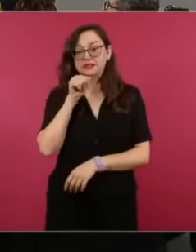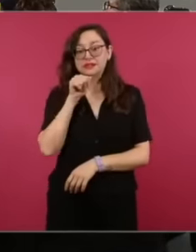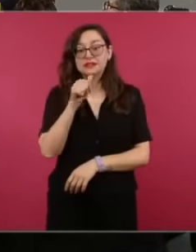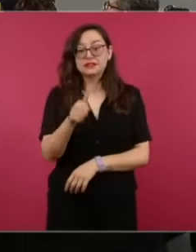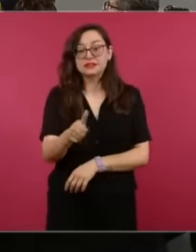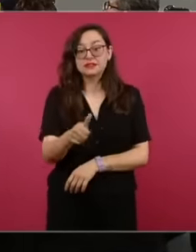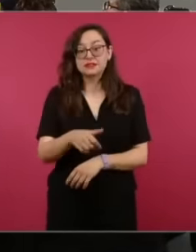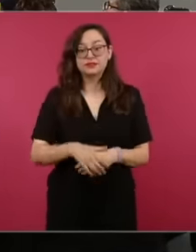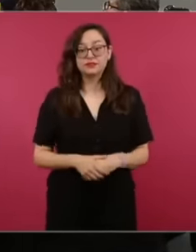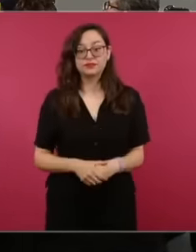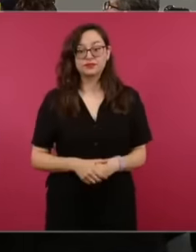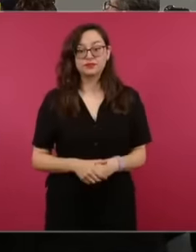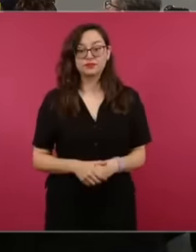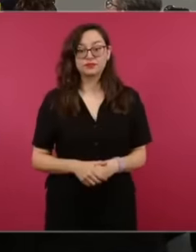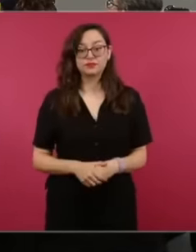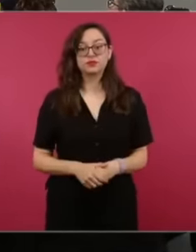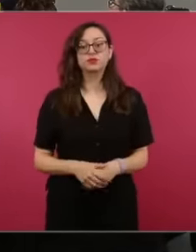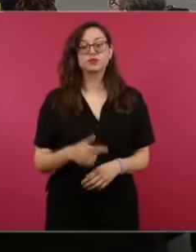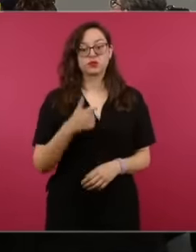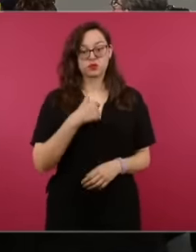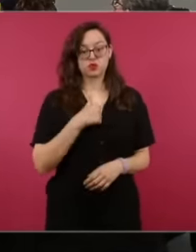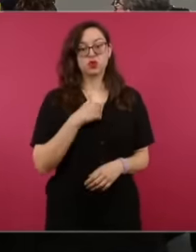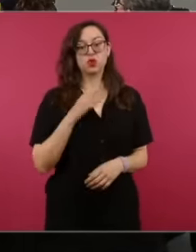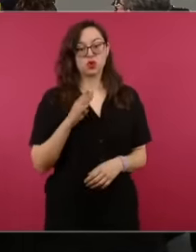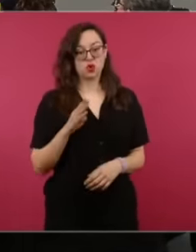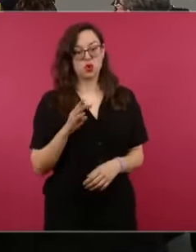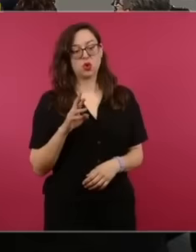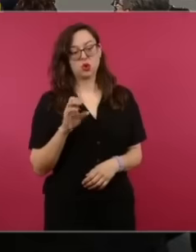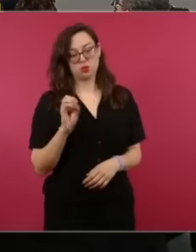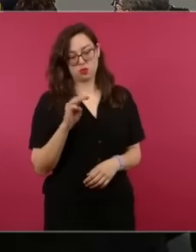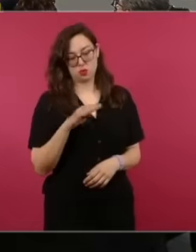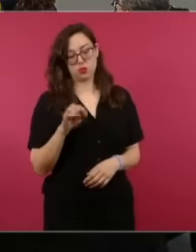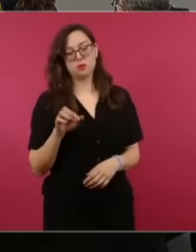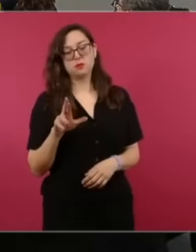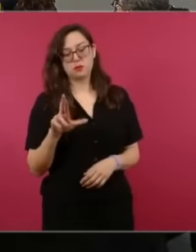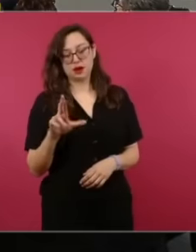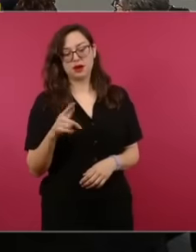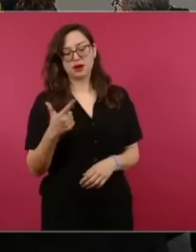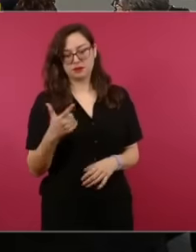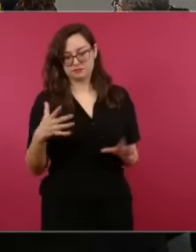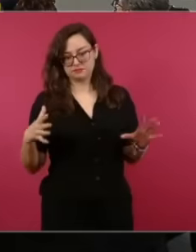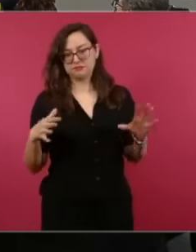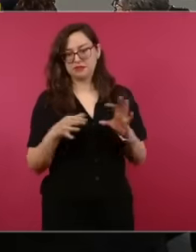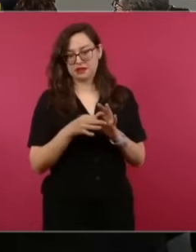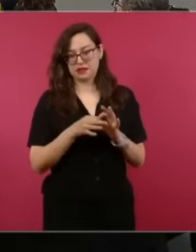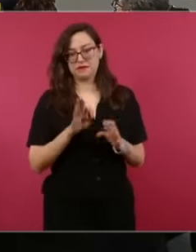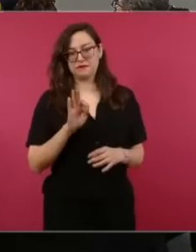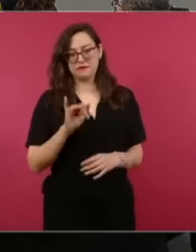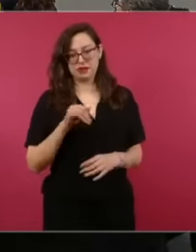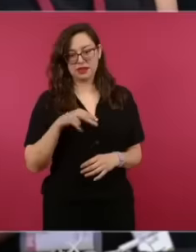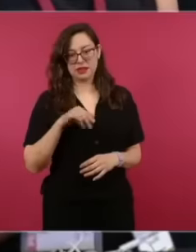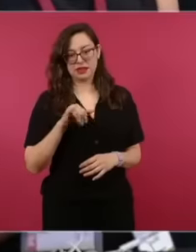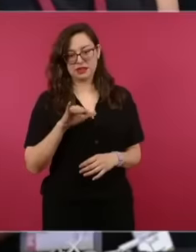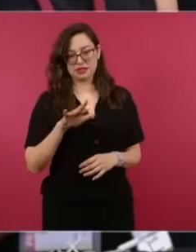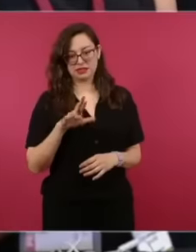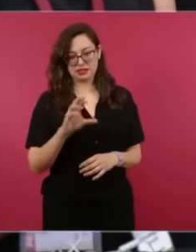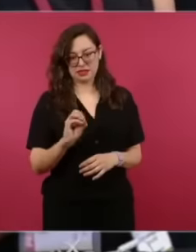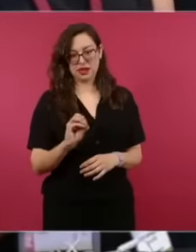on bloomberg but it's part of the financier bl but there must have been this El Financiero